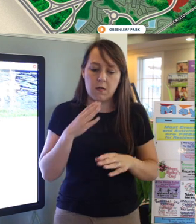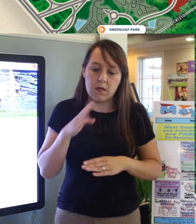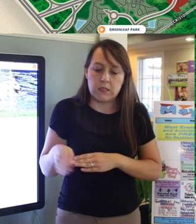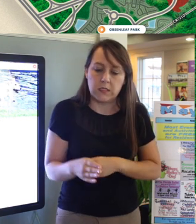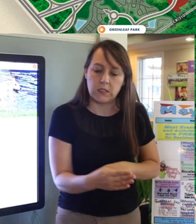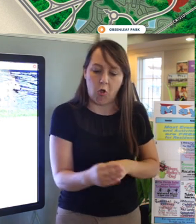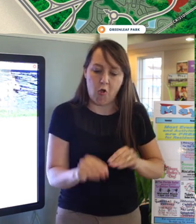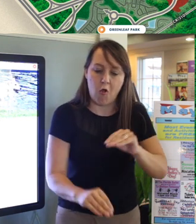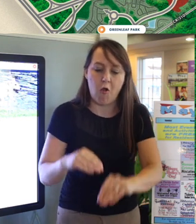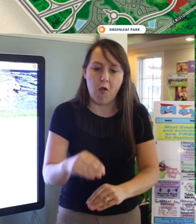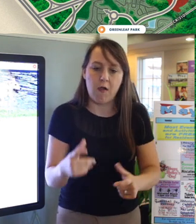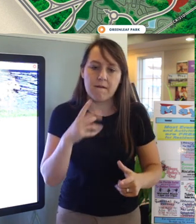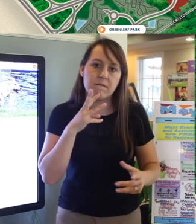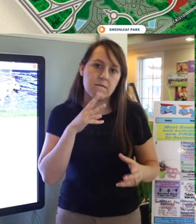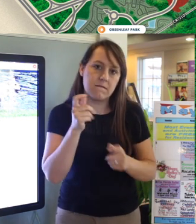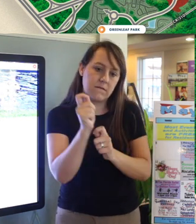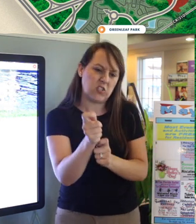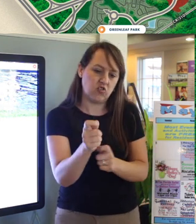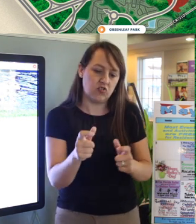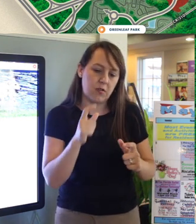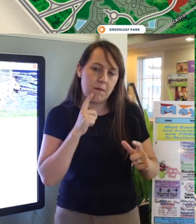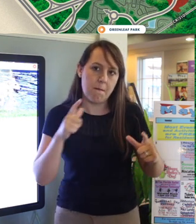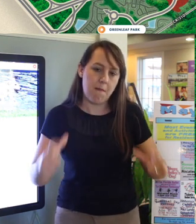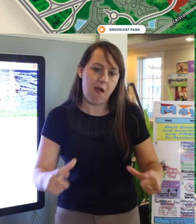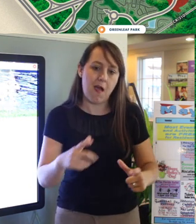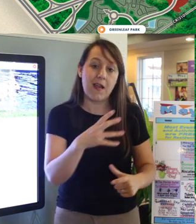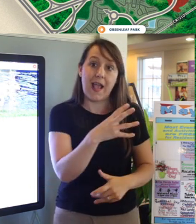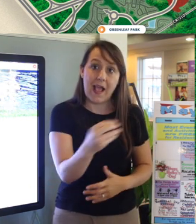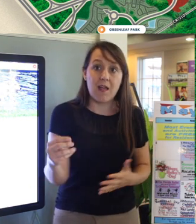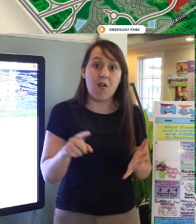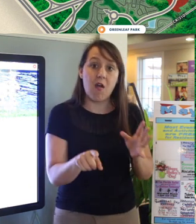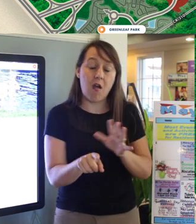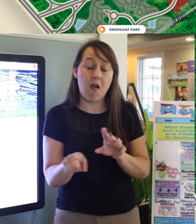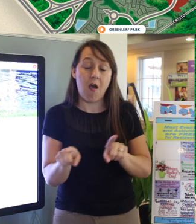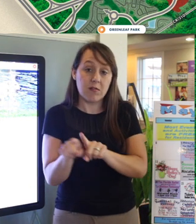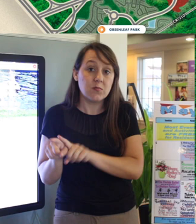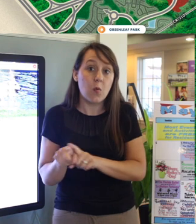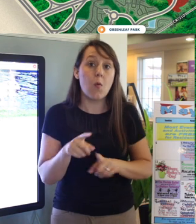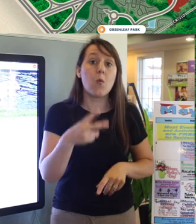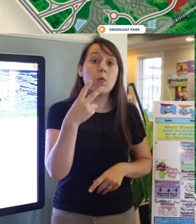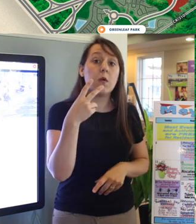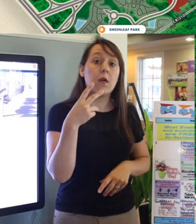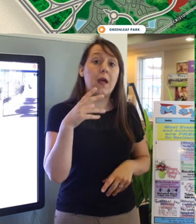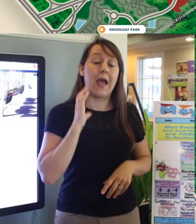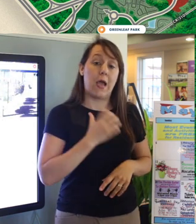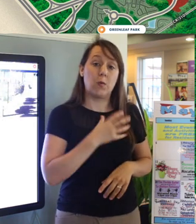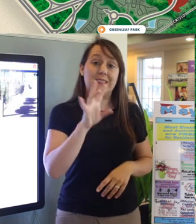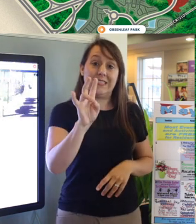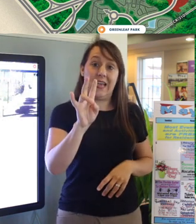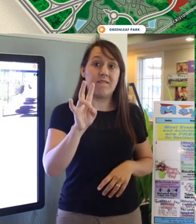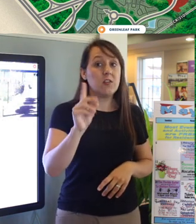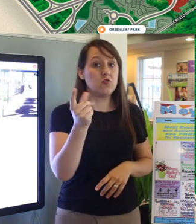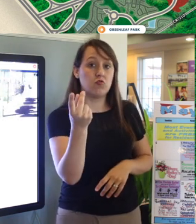and this is where two out of our seven dog parks are located One is wet. One is dry here.